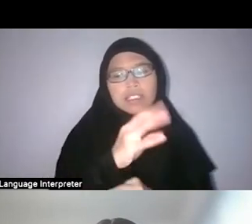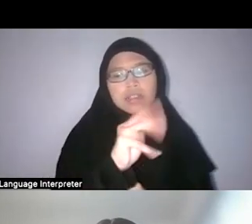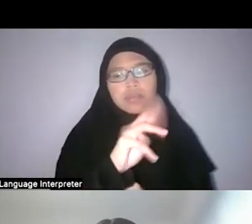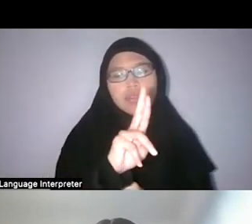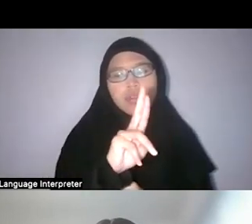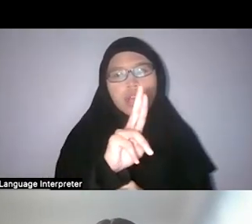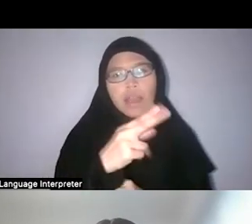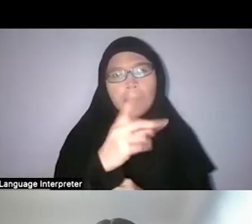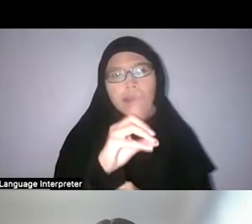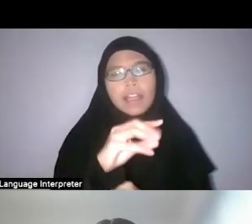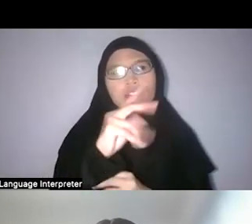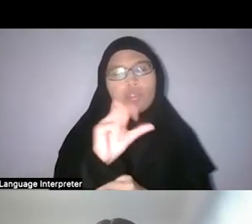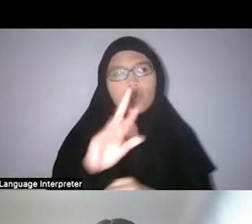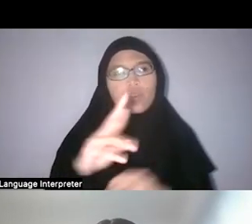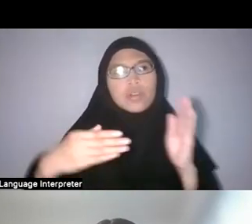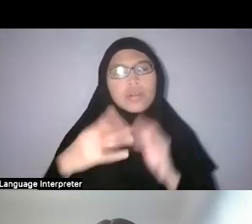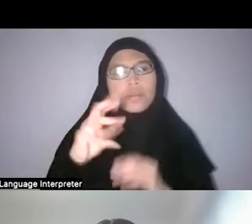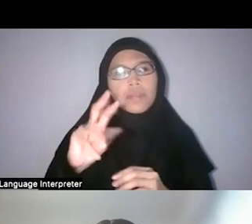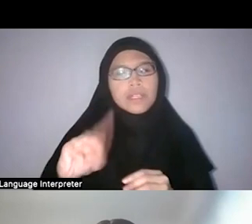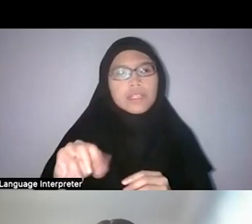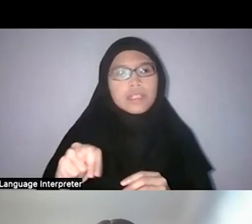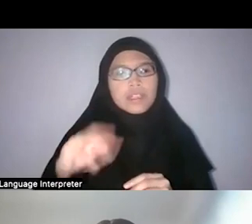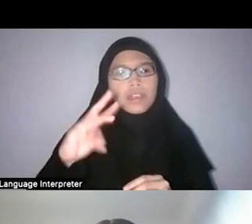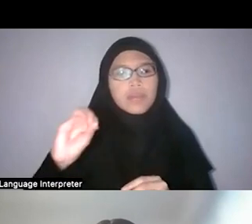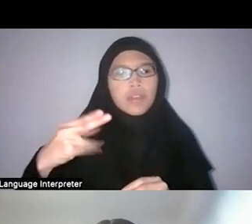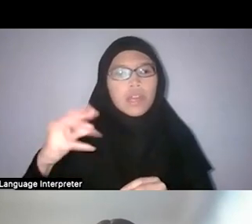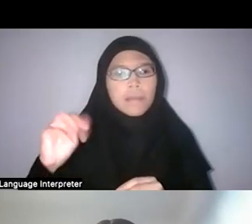He was a Singapore herbarium assistant